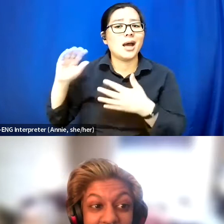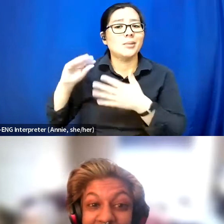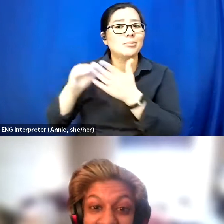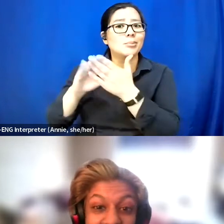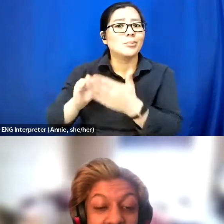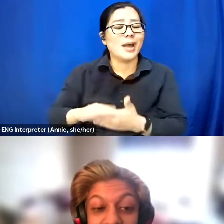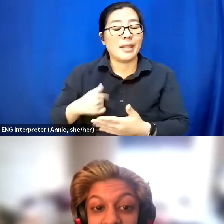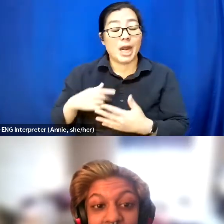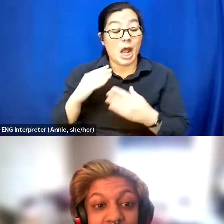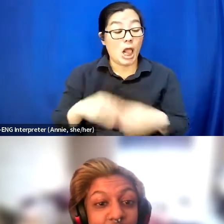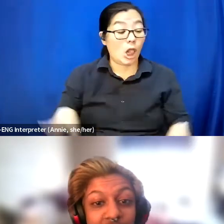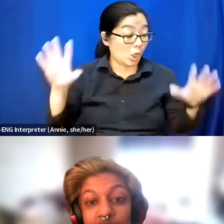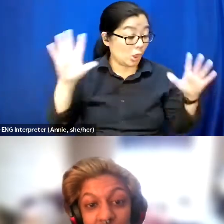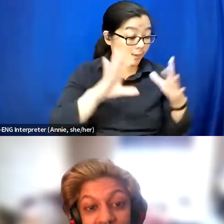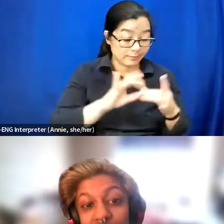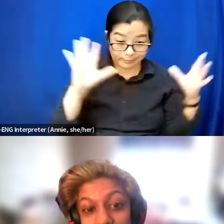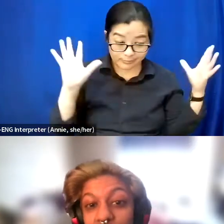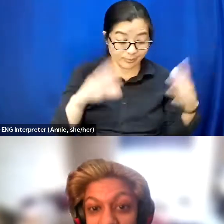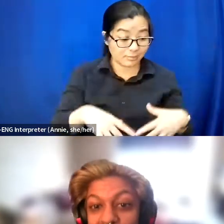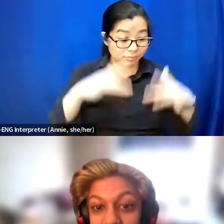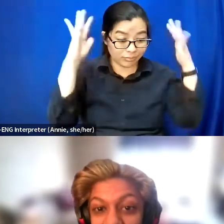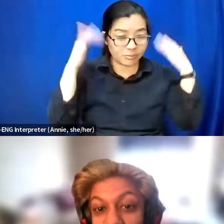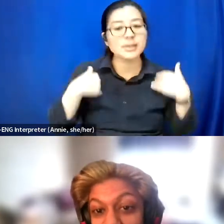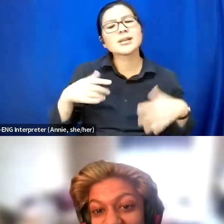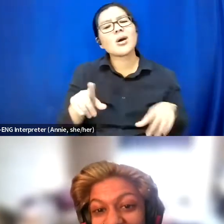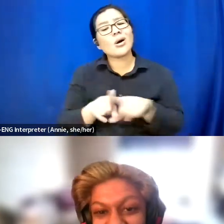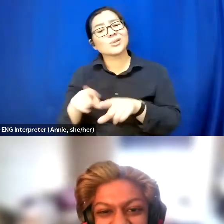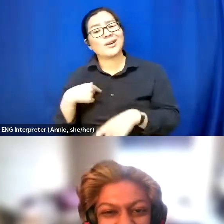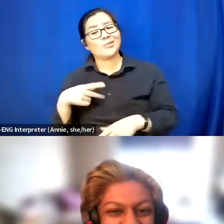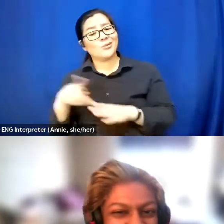because I have professional boundary issues, to be honest. End of thought.